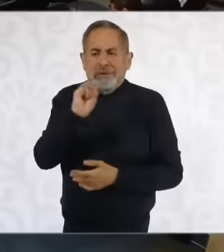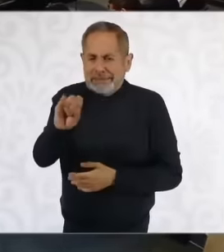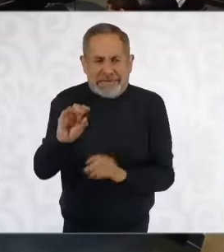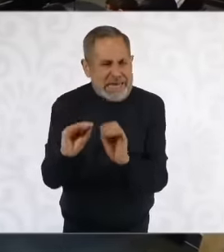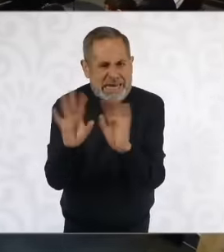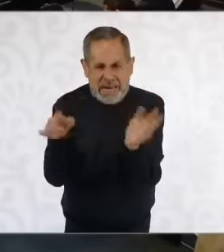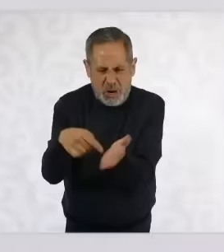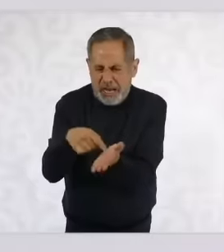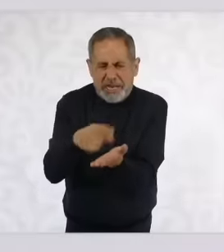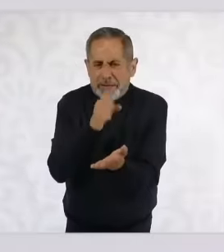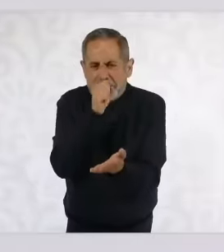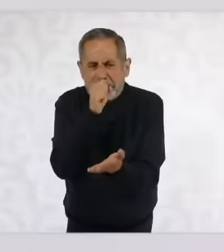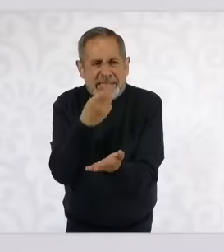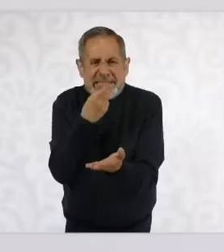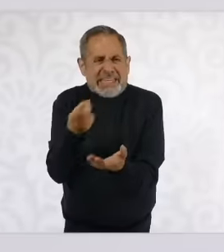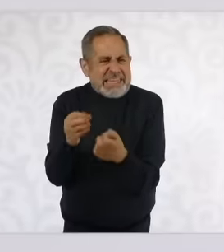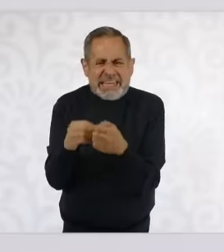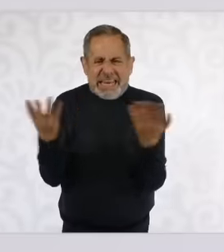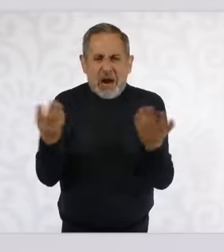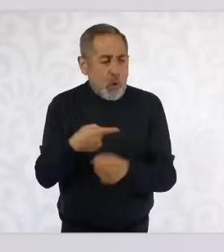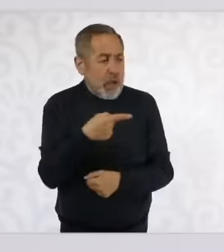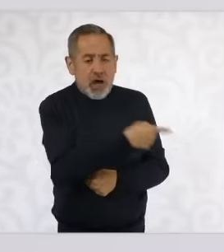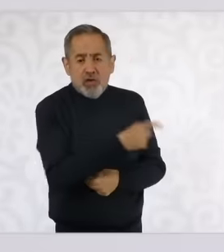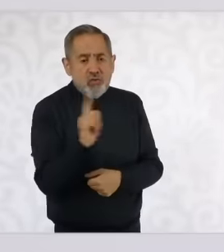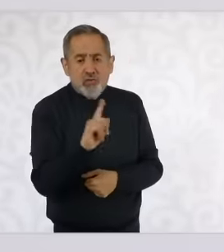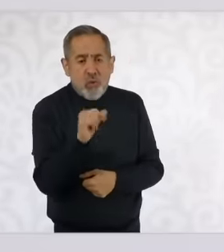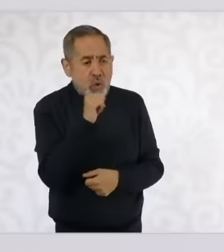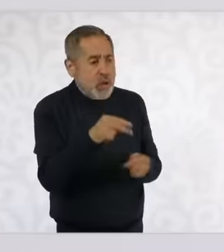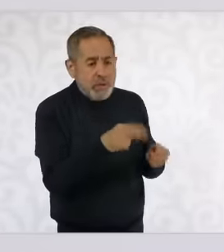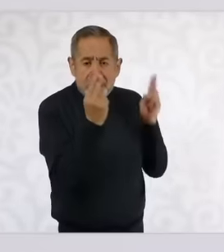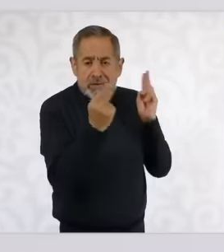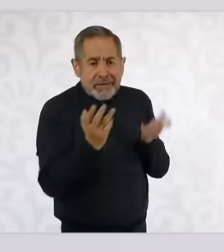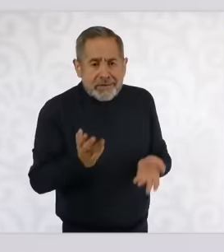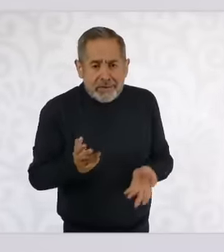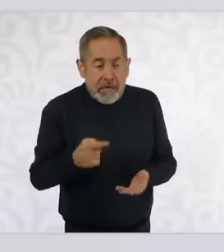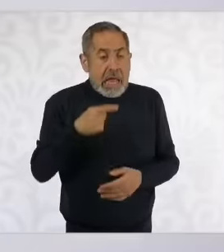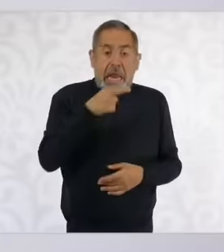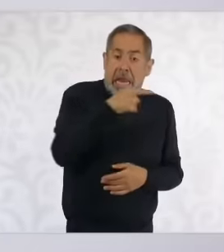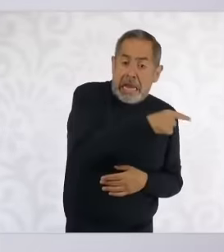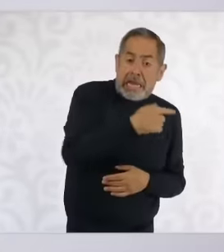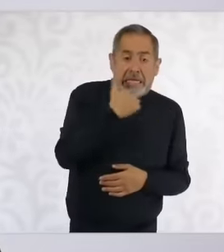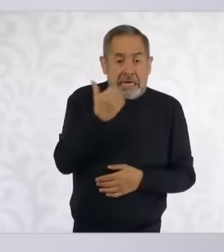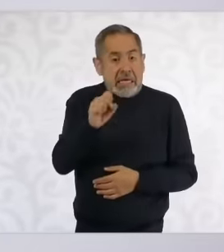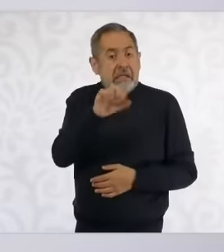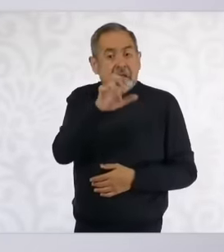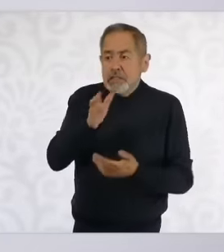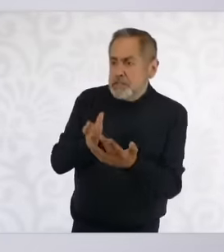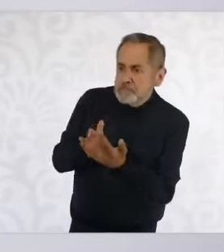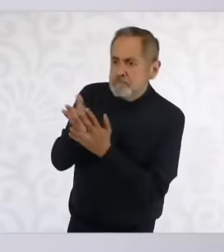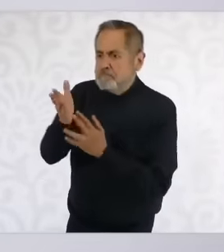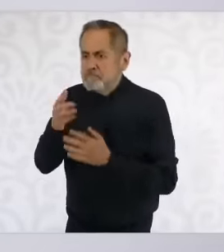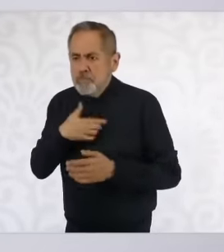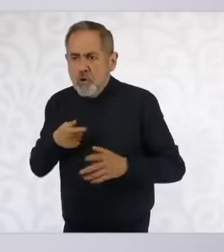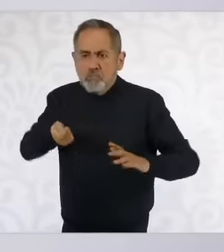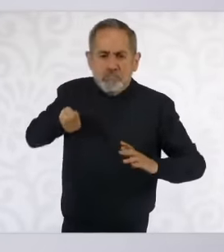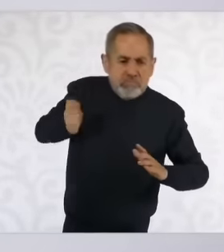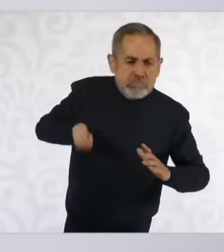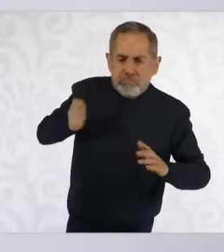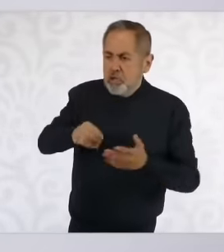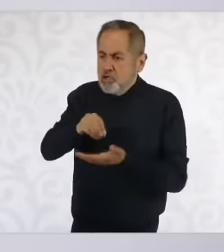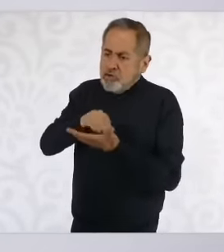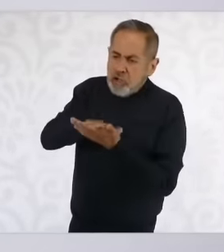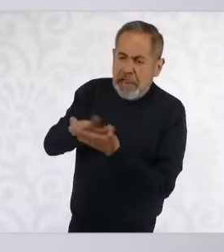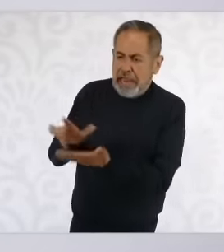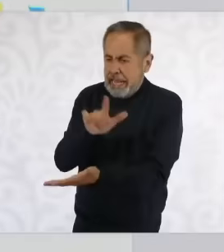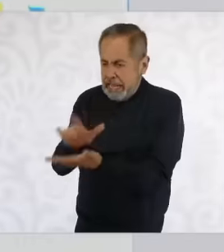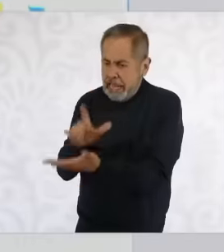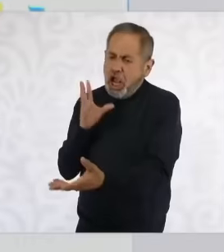in the public Constitution. What the court wants to do now is to legislate and change what